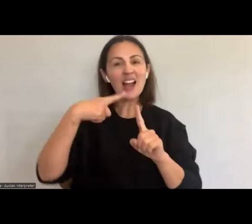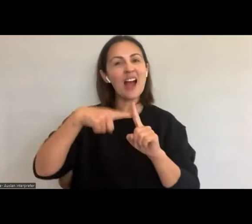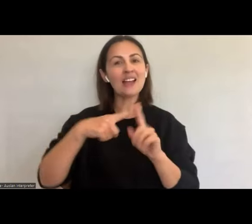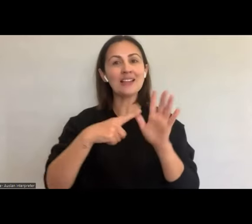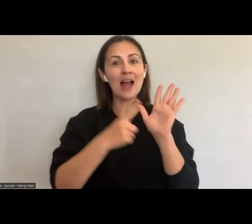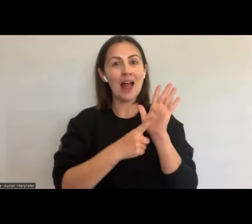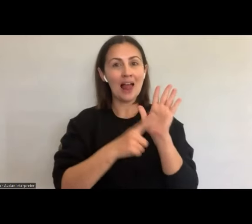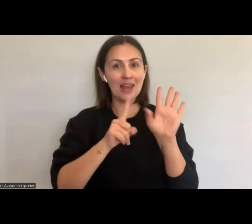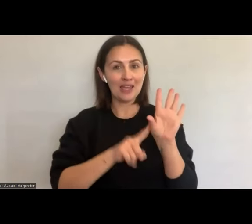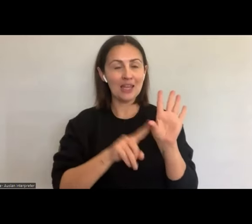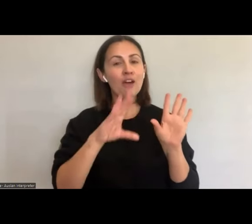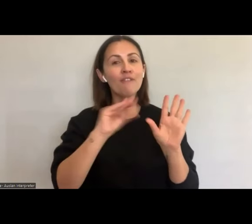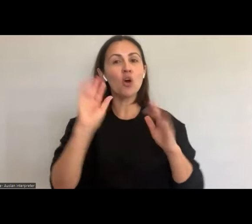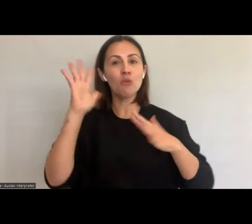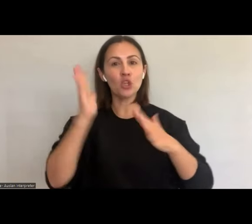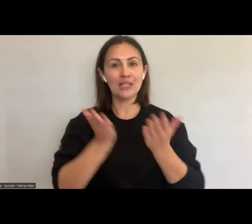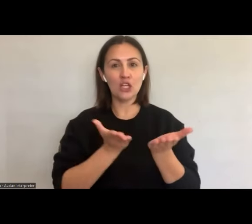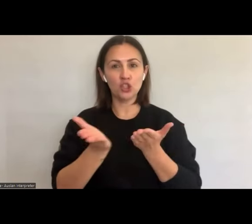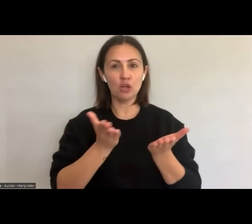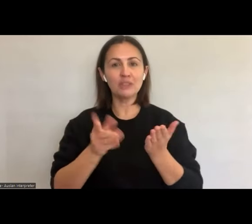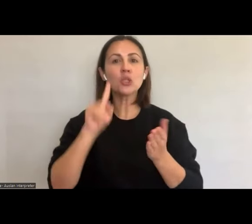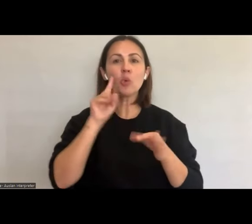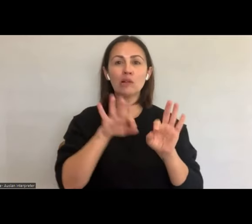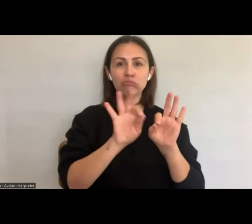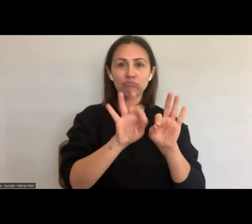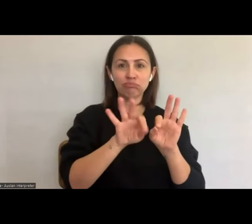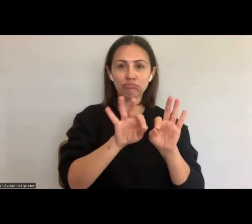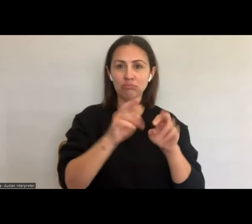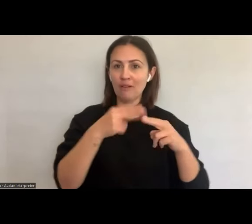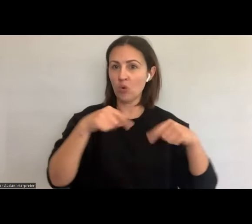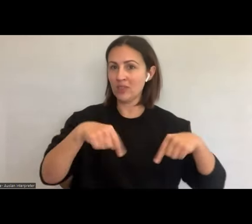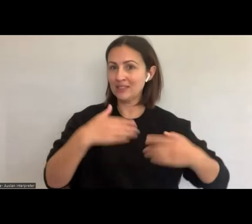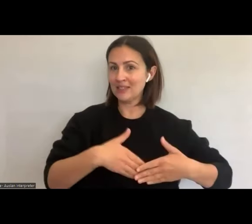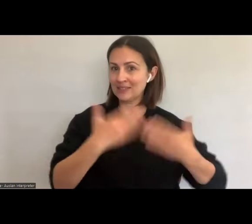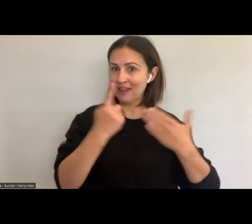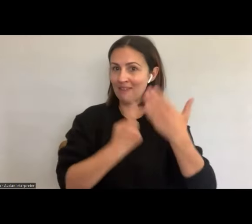Auslan interpretation today. And there will also be some closed captions.